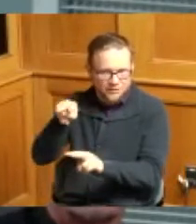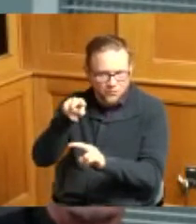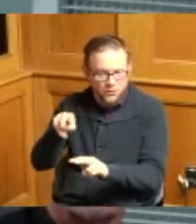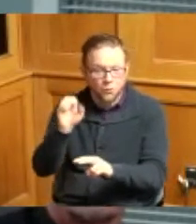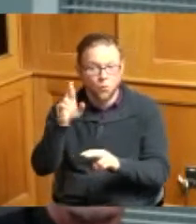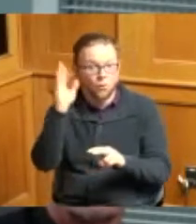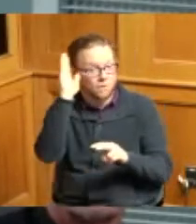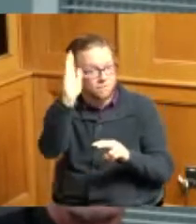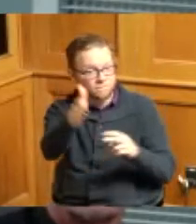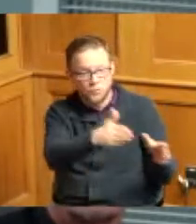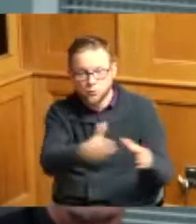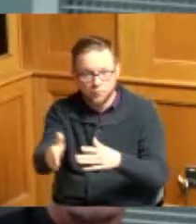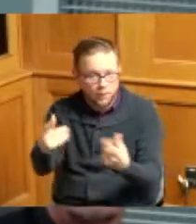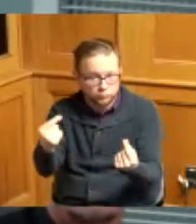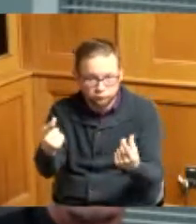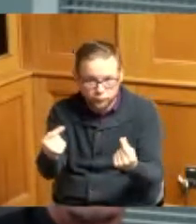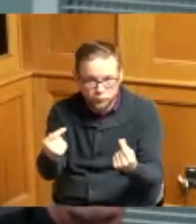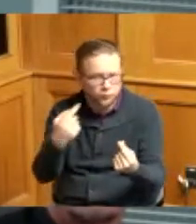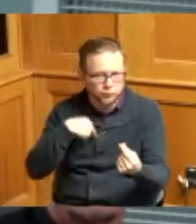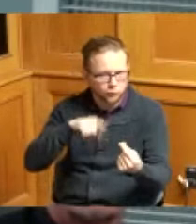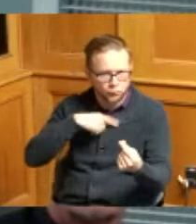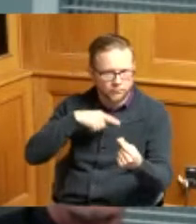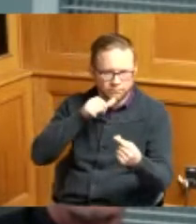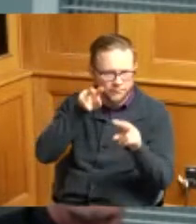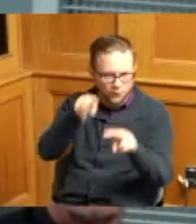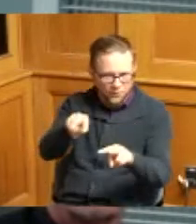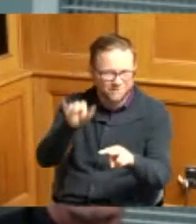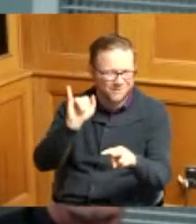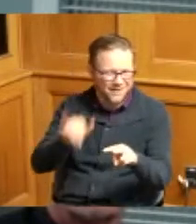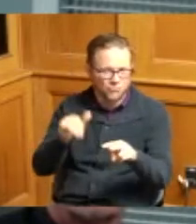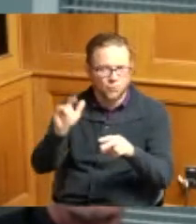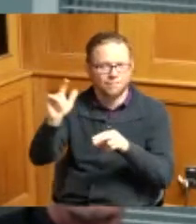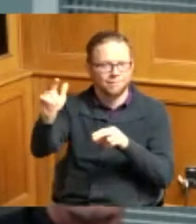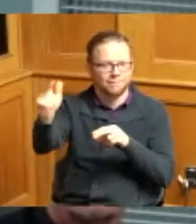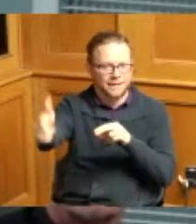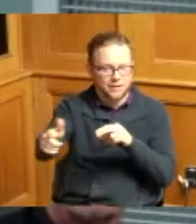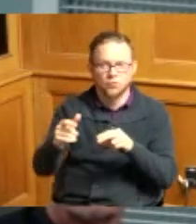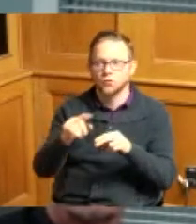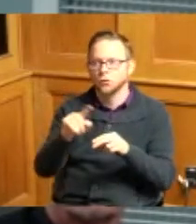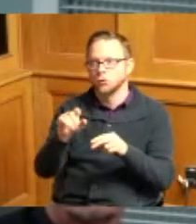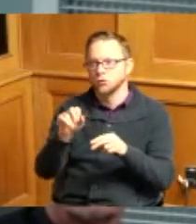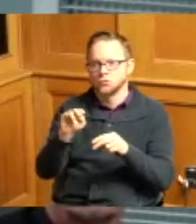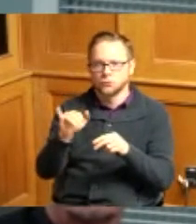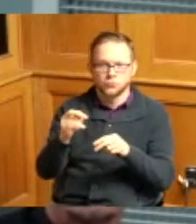of the property if there was any that would come up later if there was any zoning process so yeah